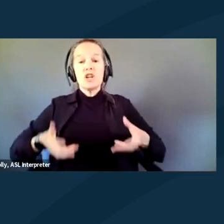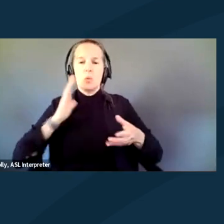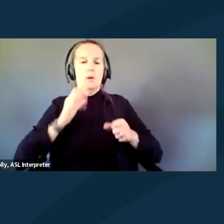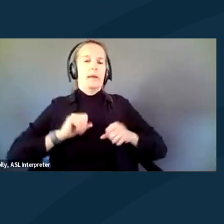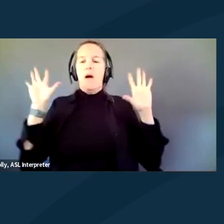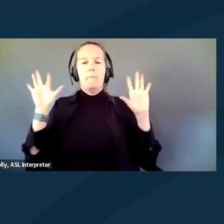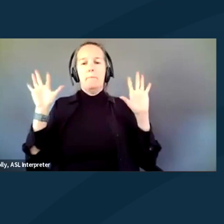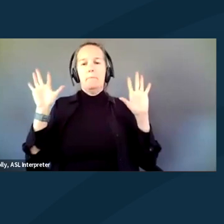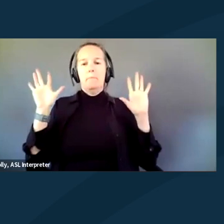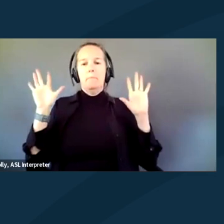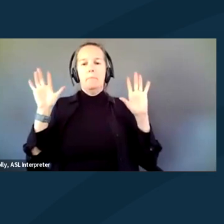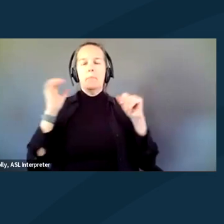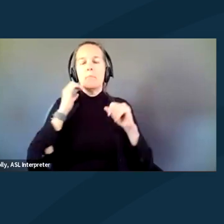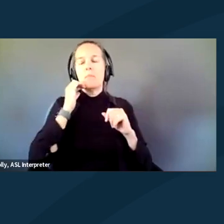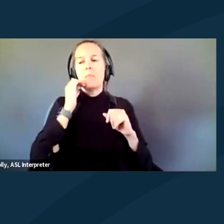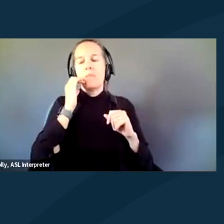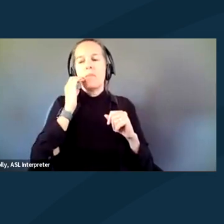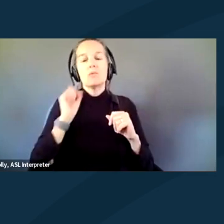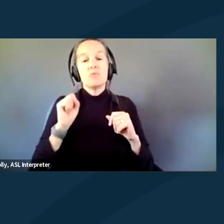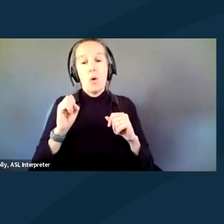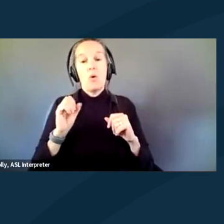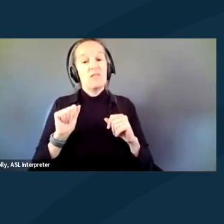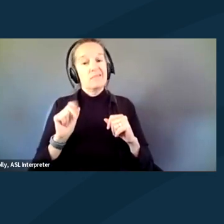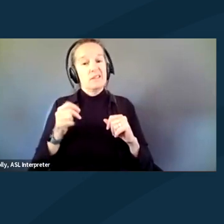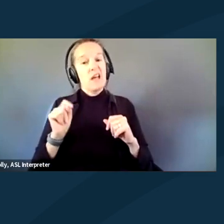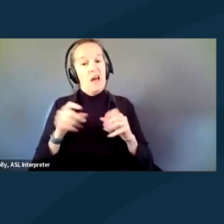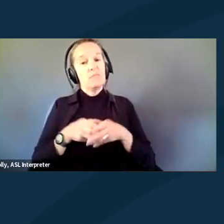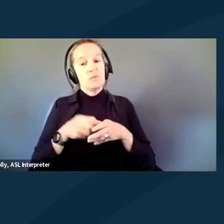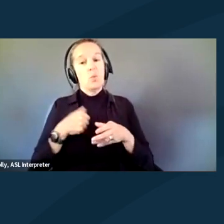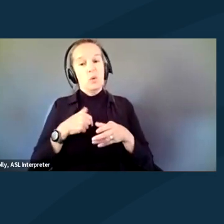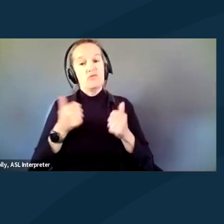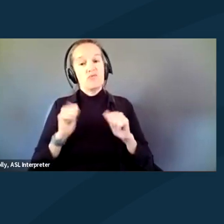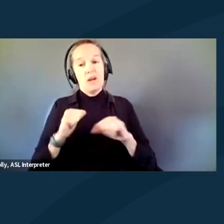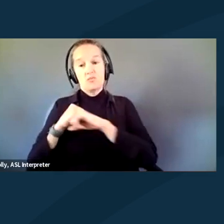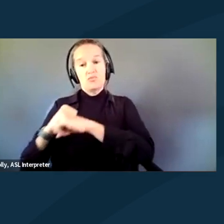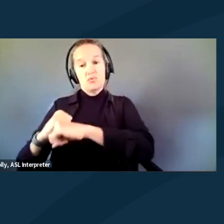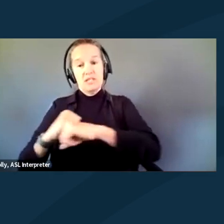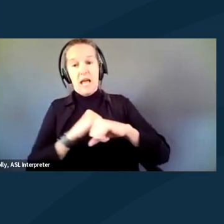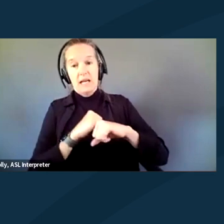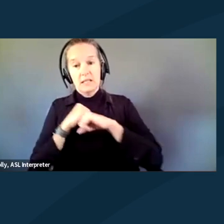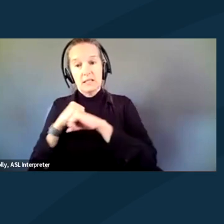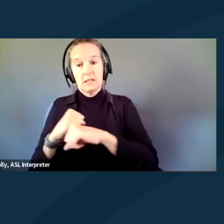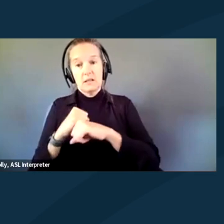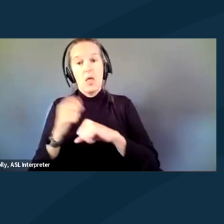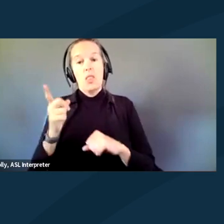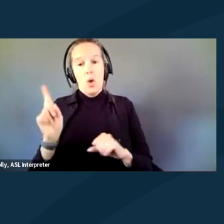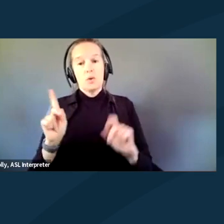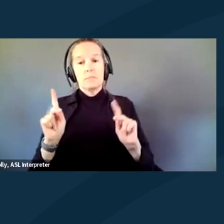And so in ADAPT, we really look out and seek to protect those folks on their hind legs